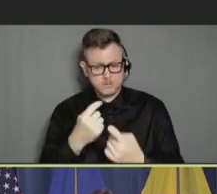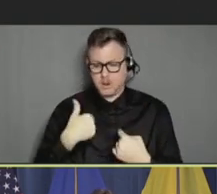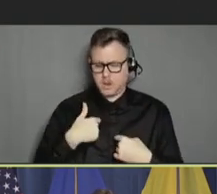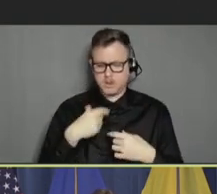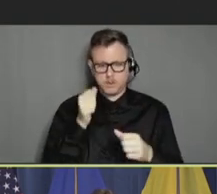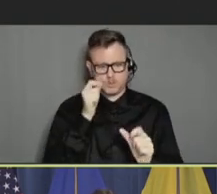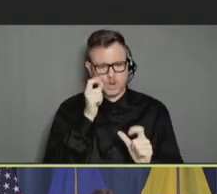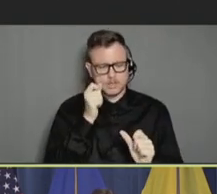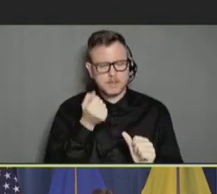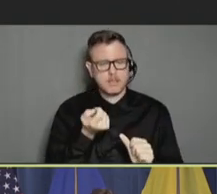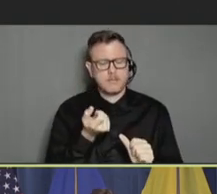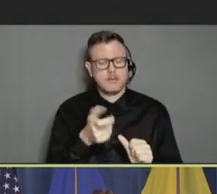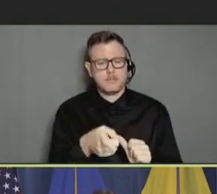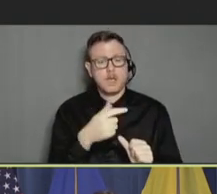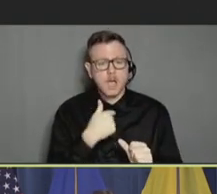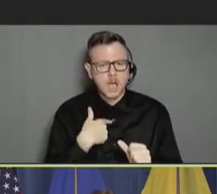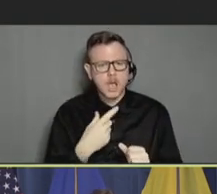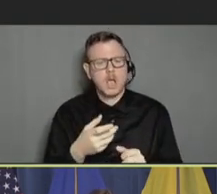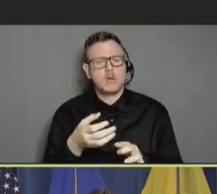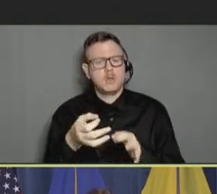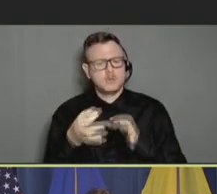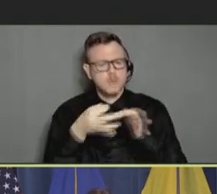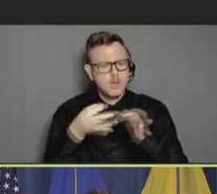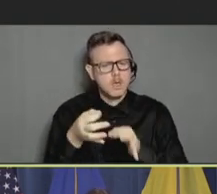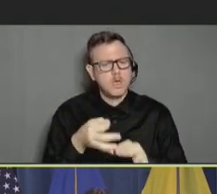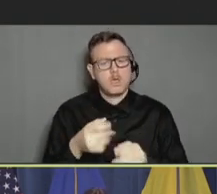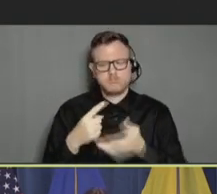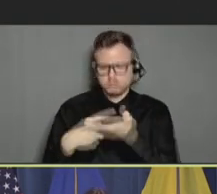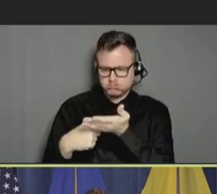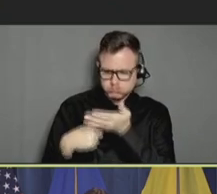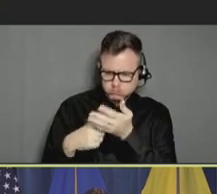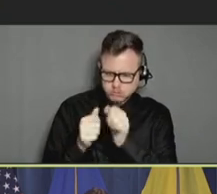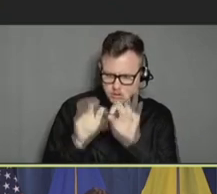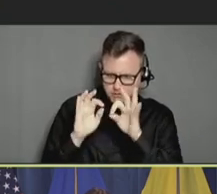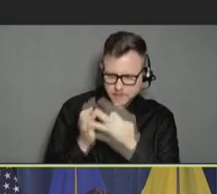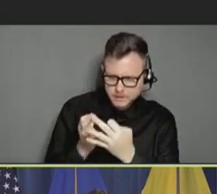a lot of time talking to them, talking to their family members about the importance